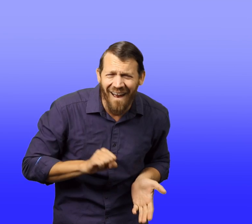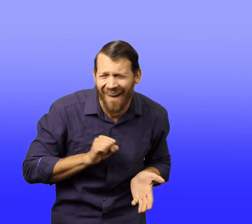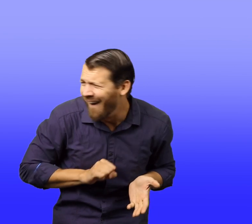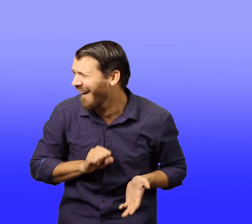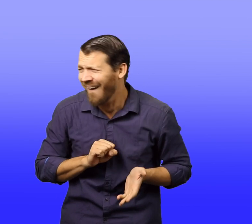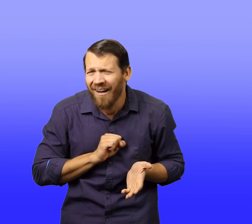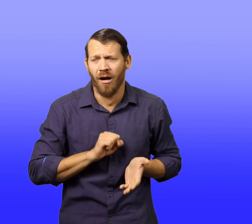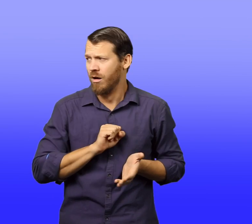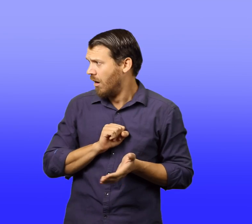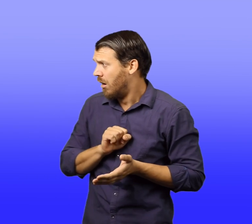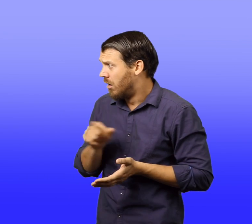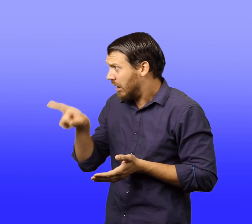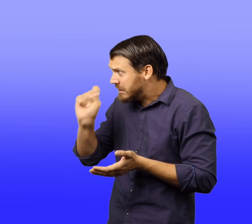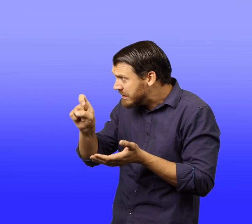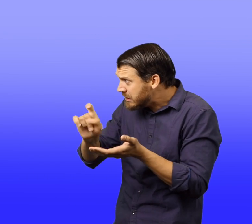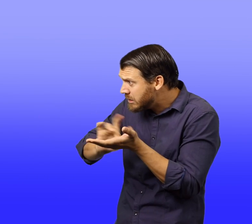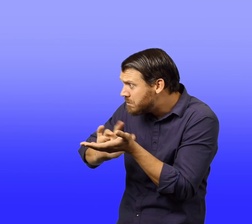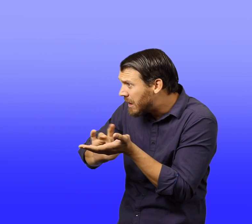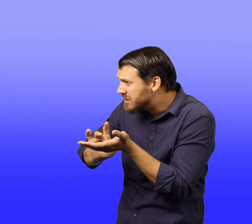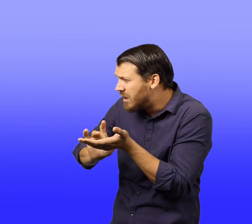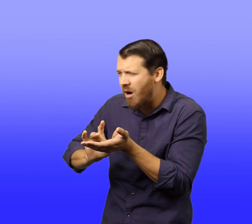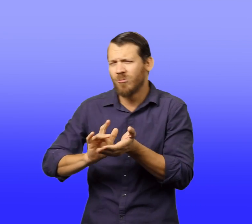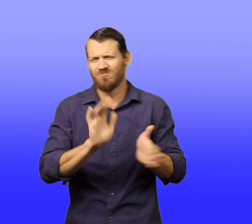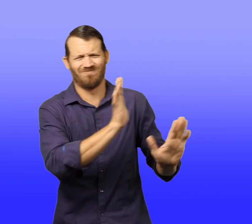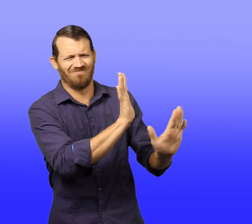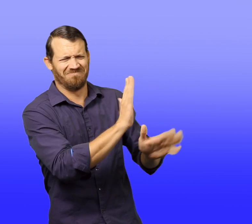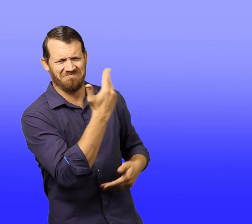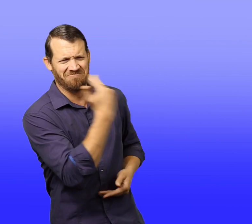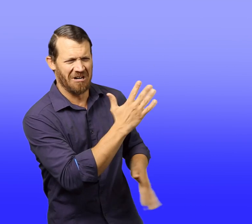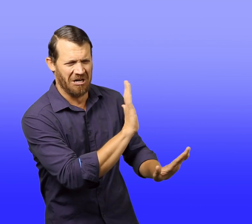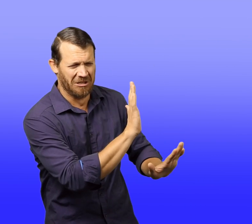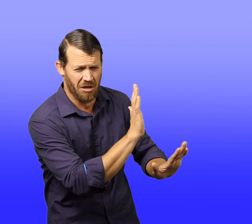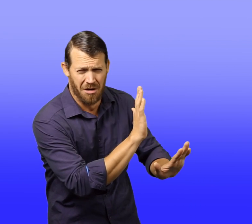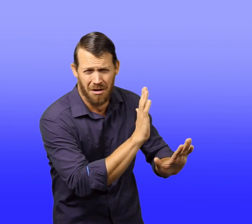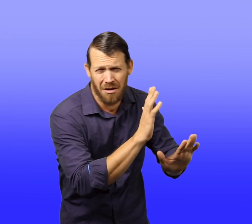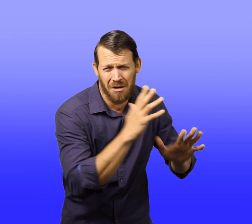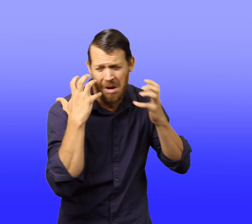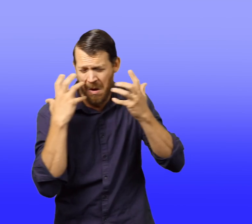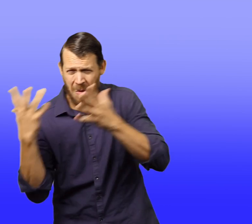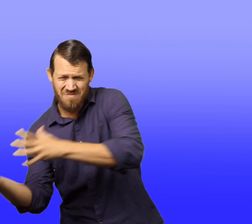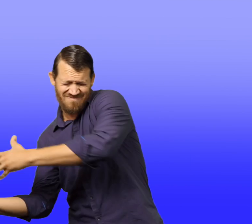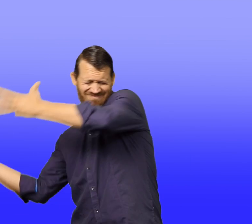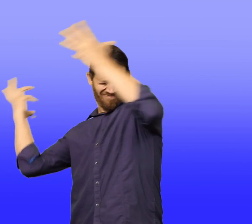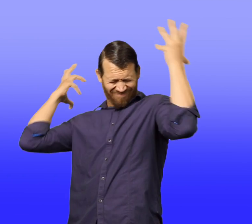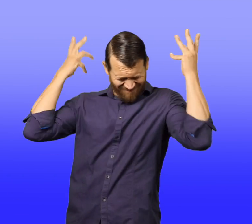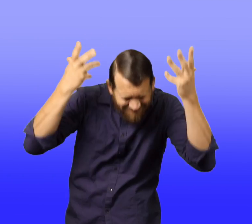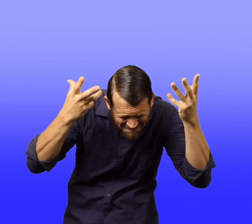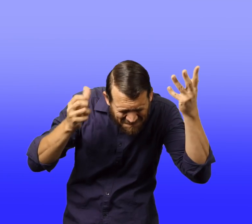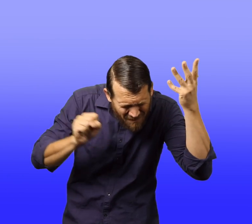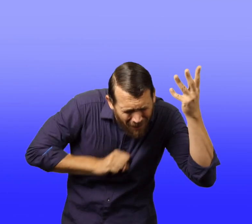"Wonderful medicine," the workman replied, "for burning throats and itchy eyes." Walter started coughing again.